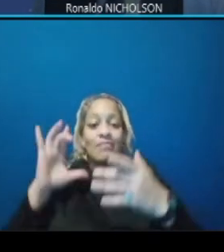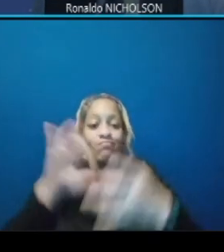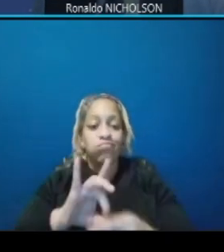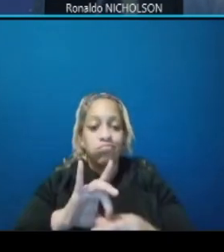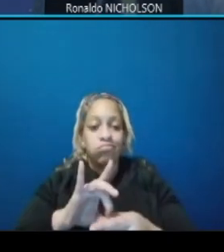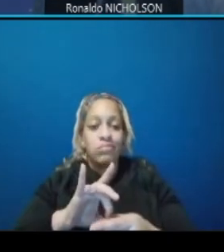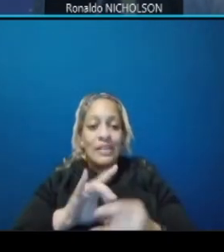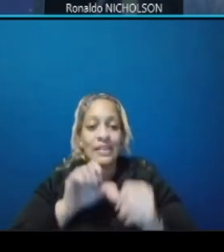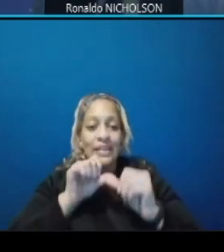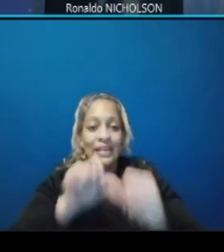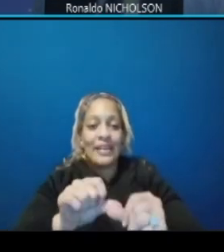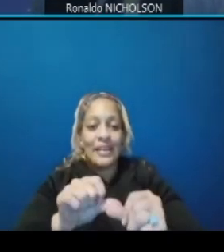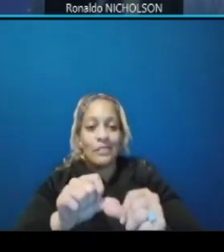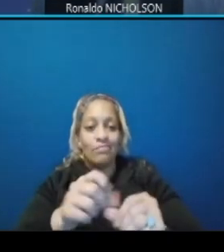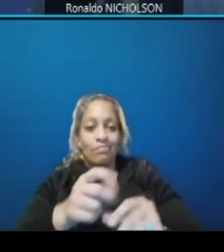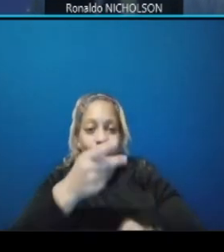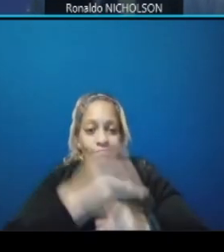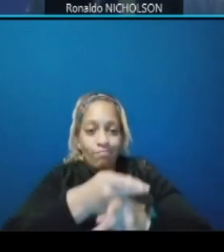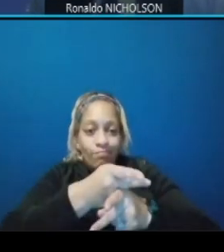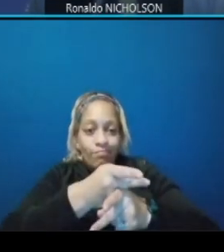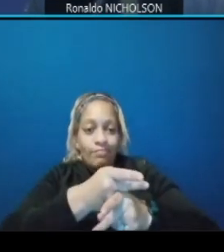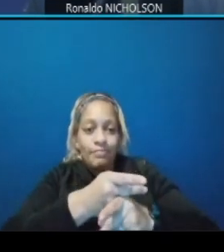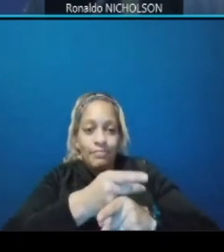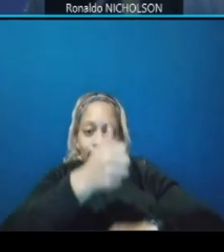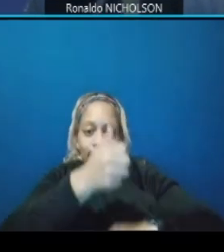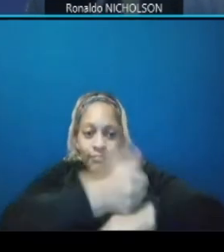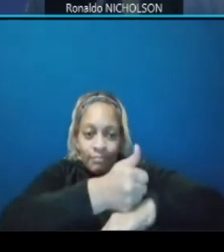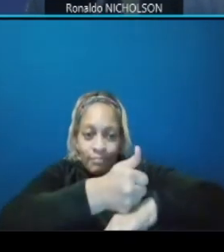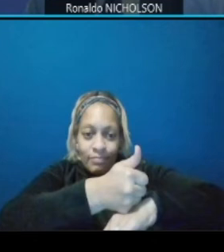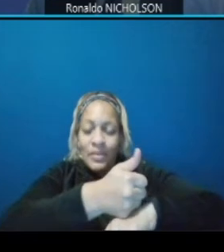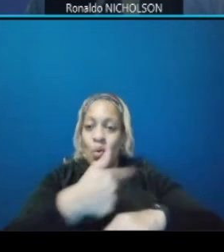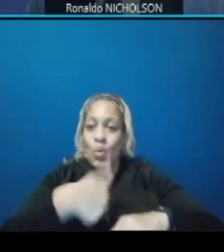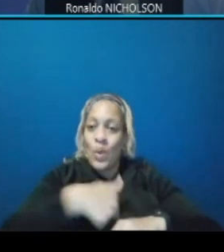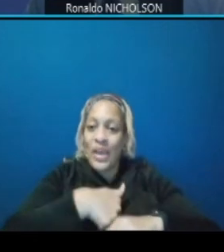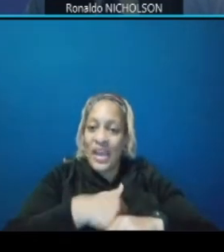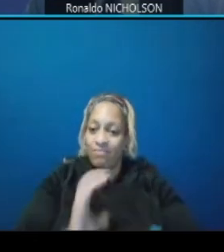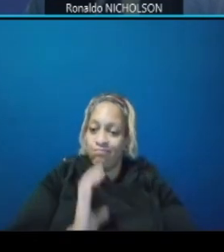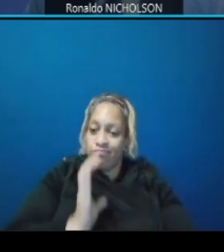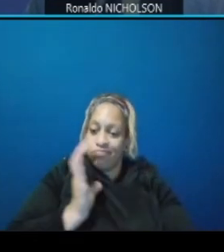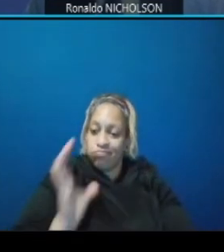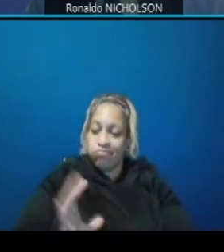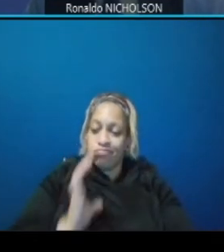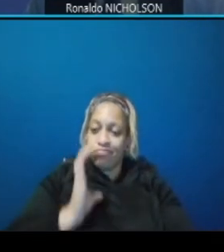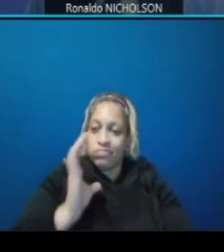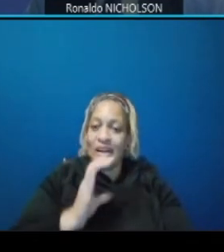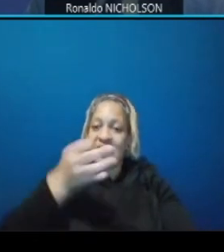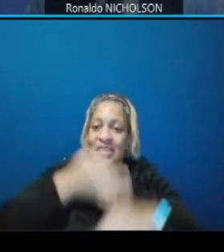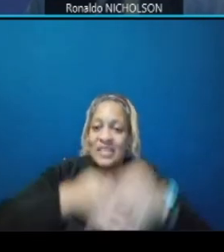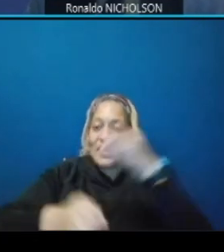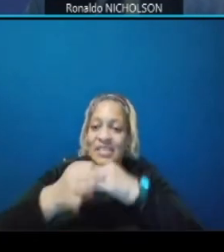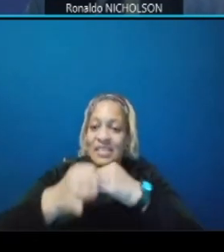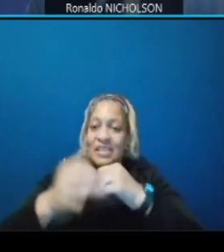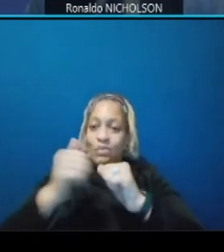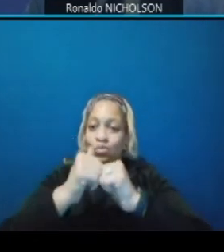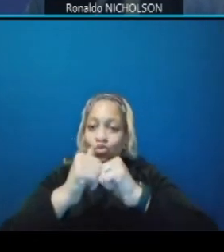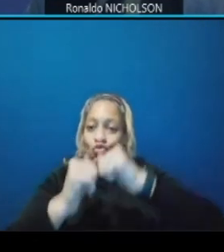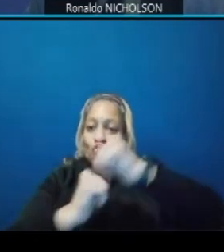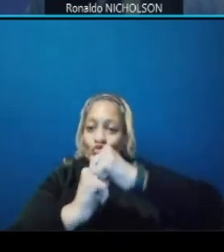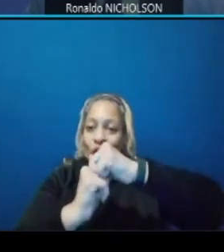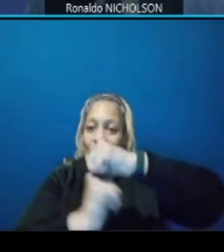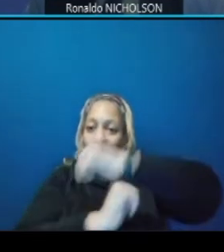sophisticated substructure being installed to support the bridge and we have to navigate